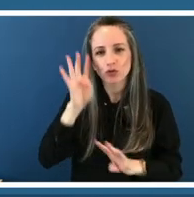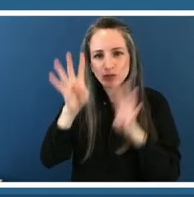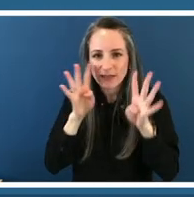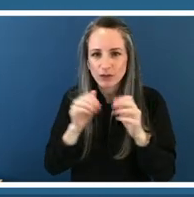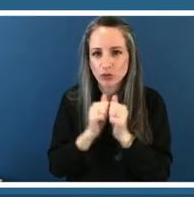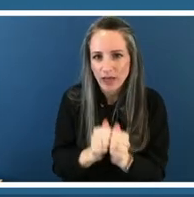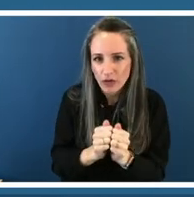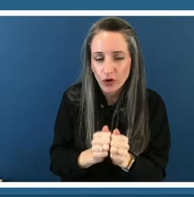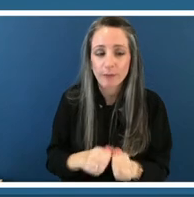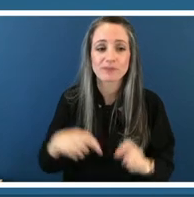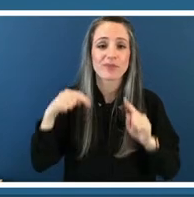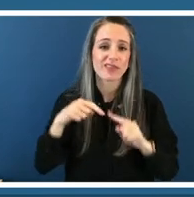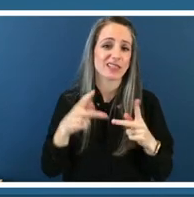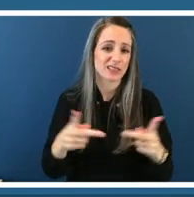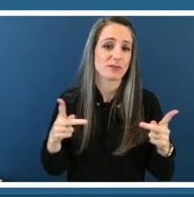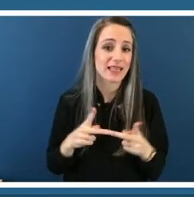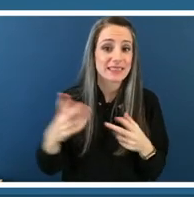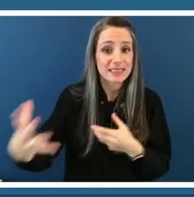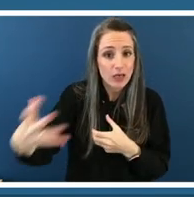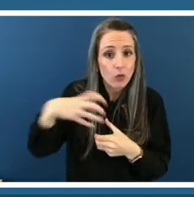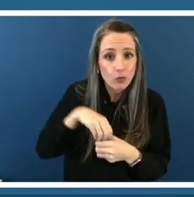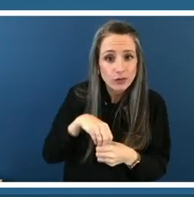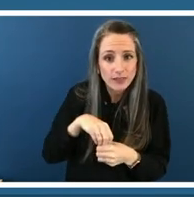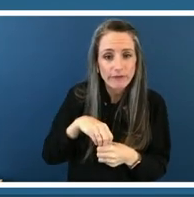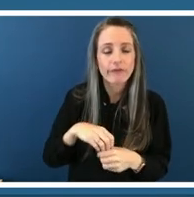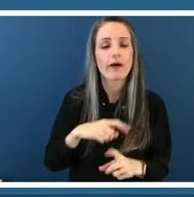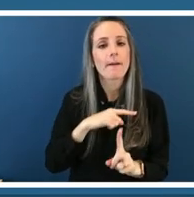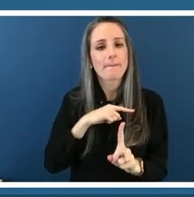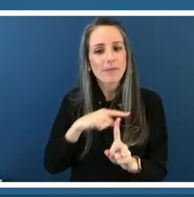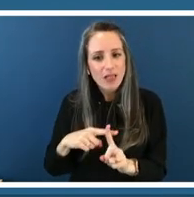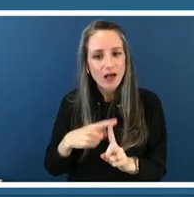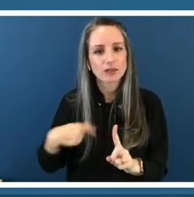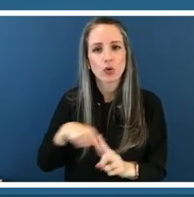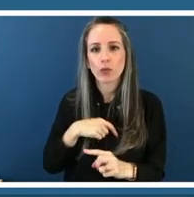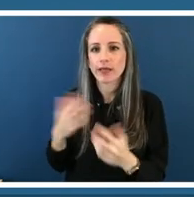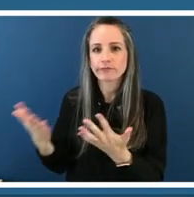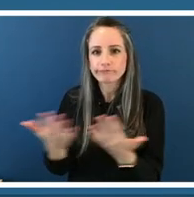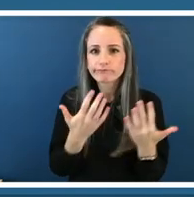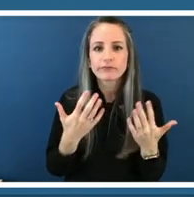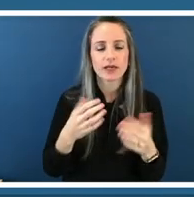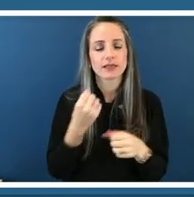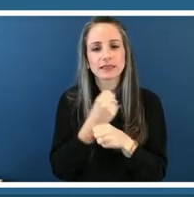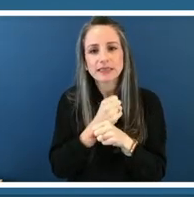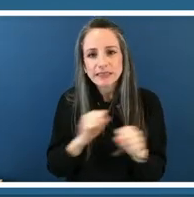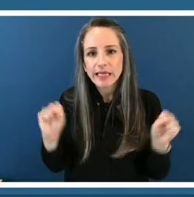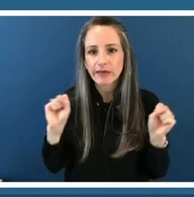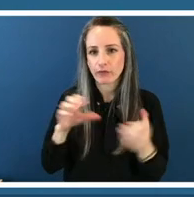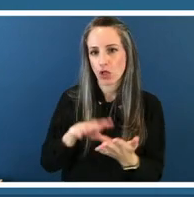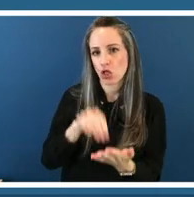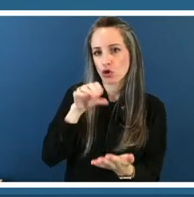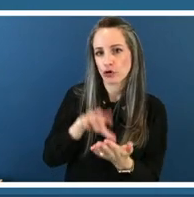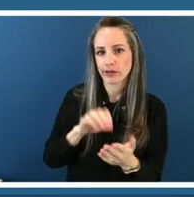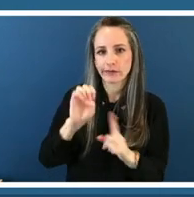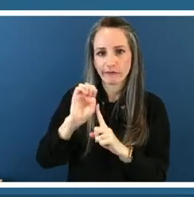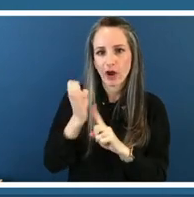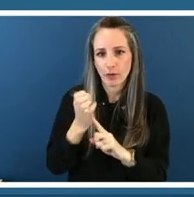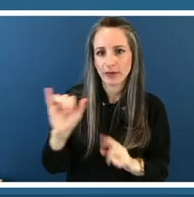but we also like to welcome in a safe learning environment so some of